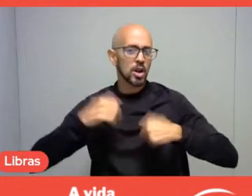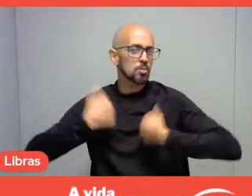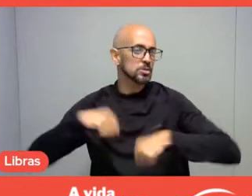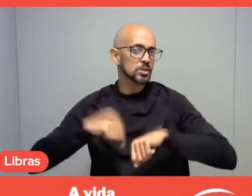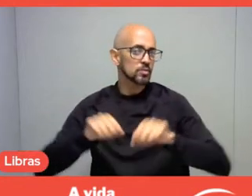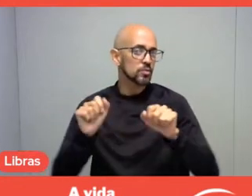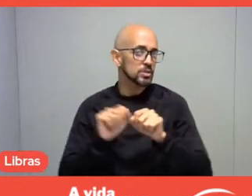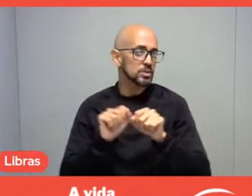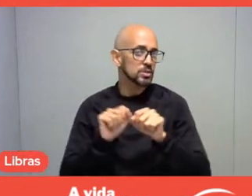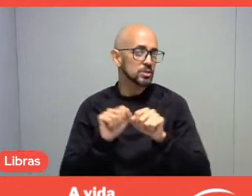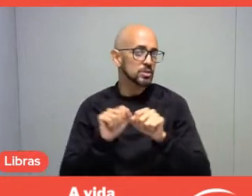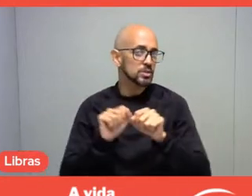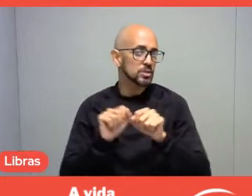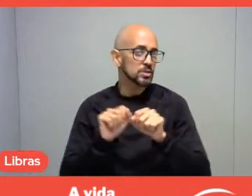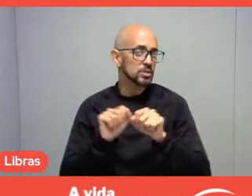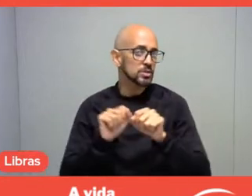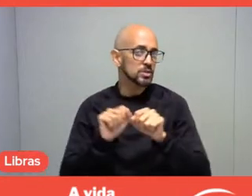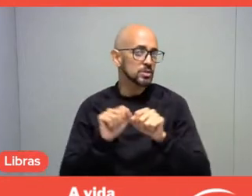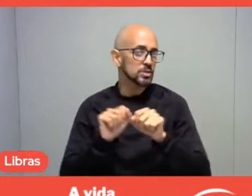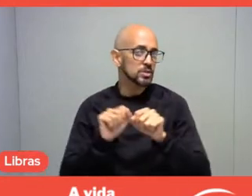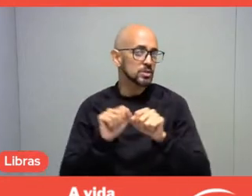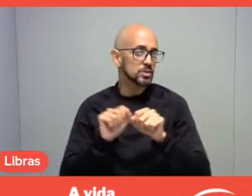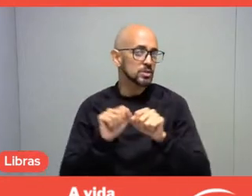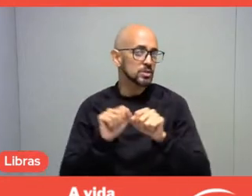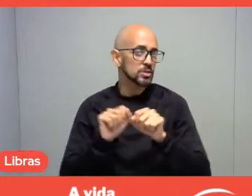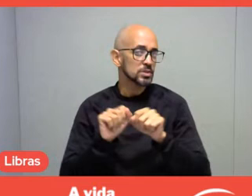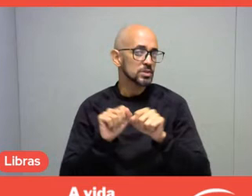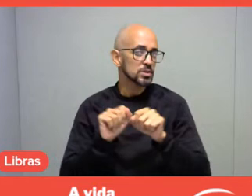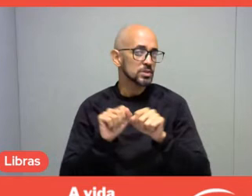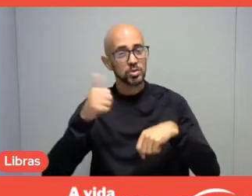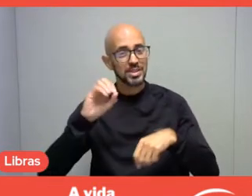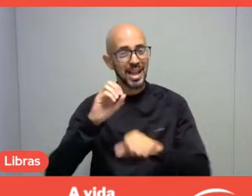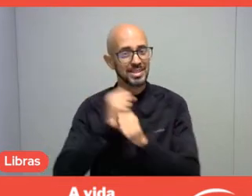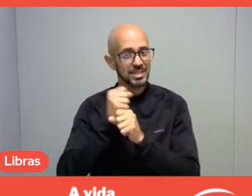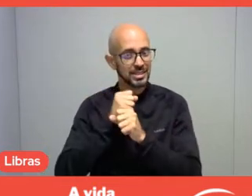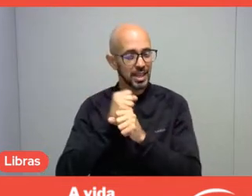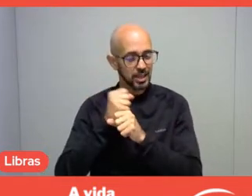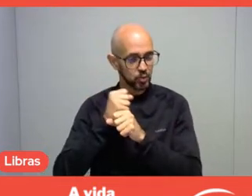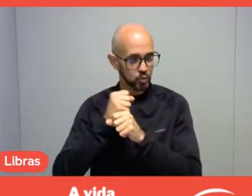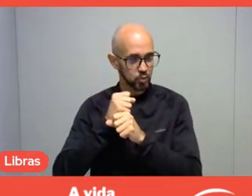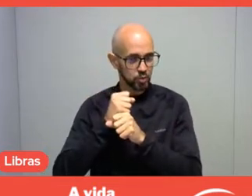This is a question that, in my 10 years at Sesc, I ask myself every year when planning,